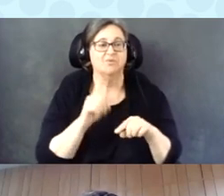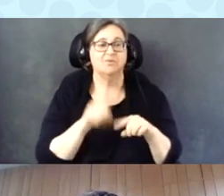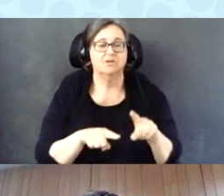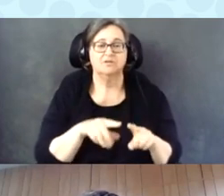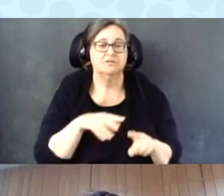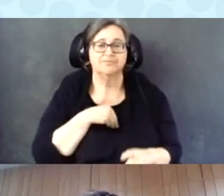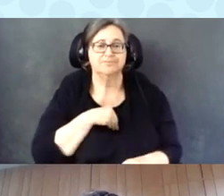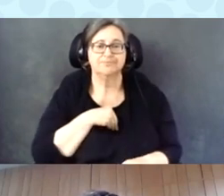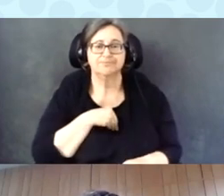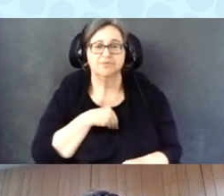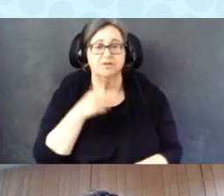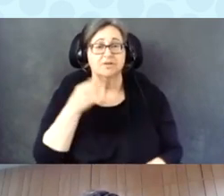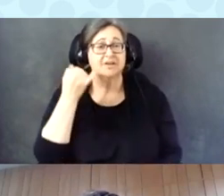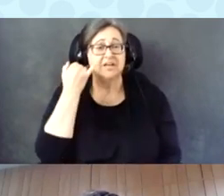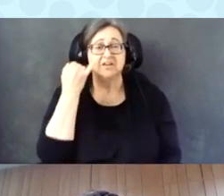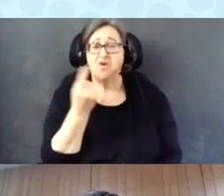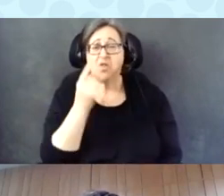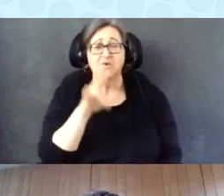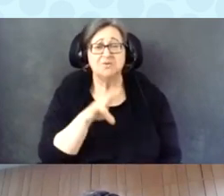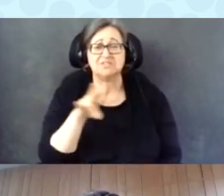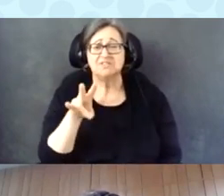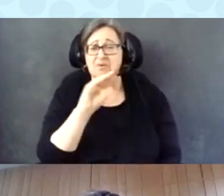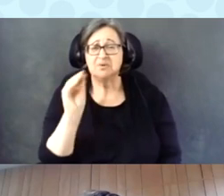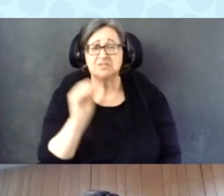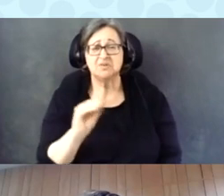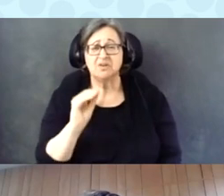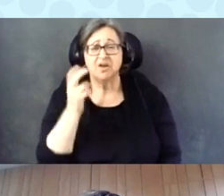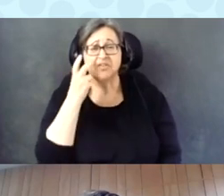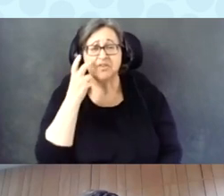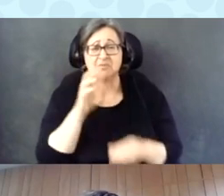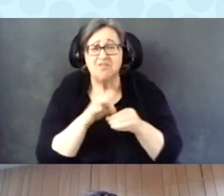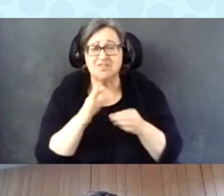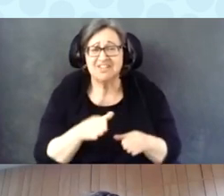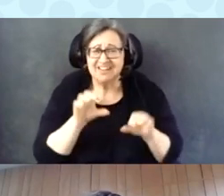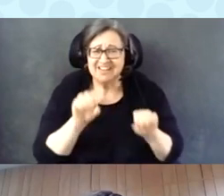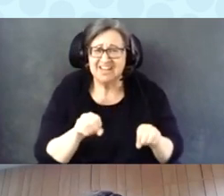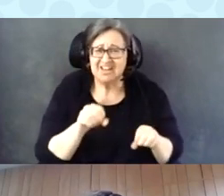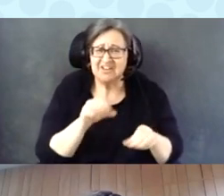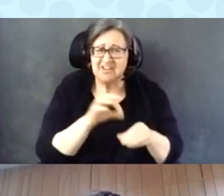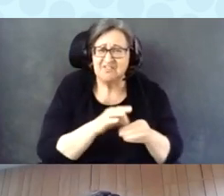If only 77% of our blind voters are able to vote privately and independently.